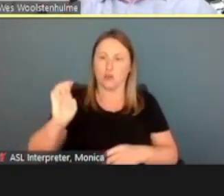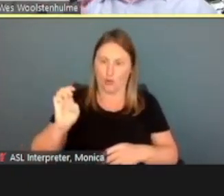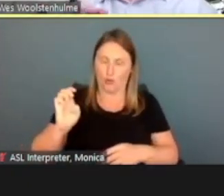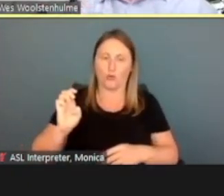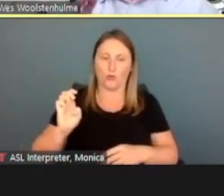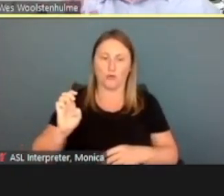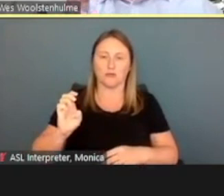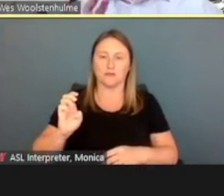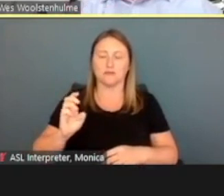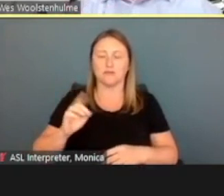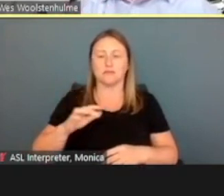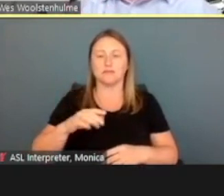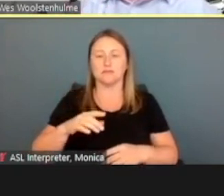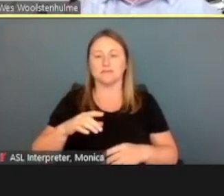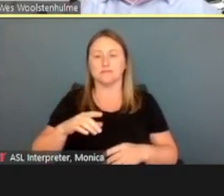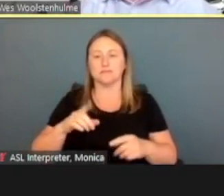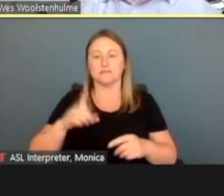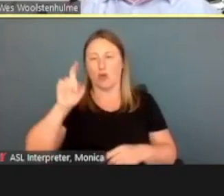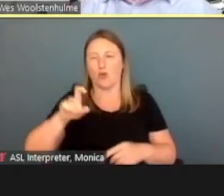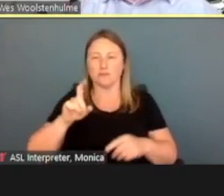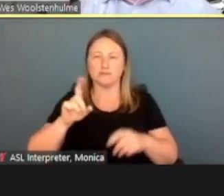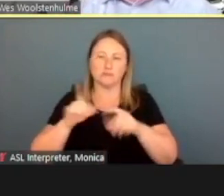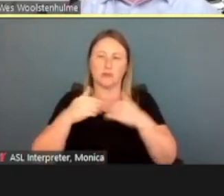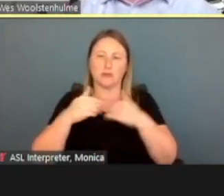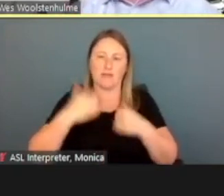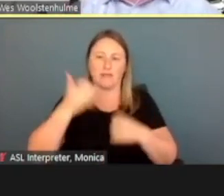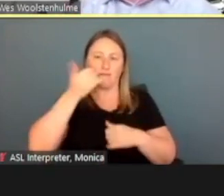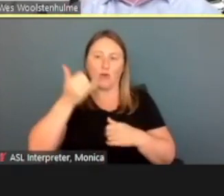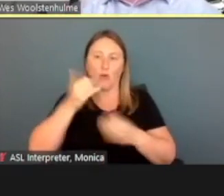they also need a mobile phone number to send a text message